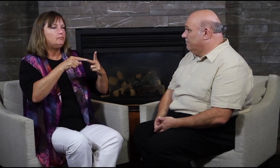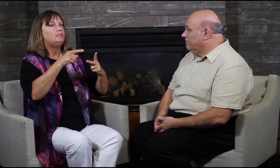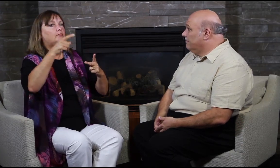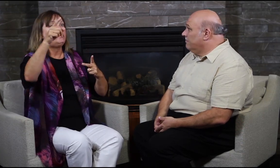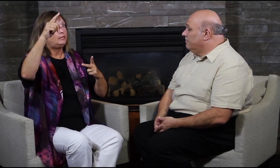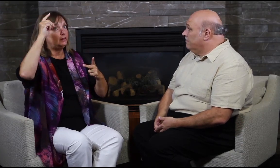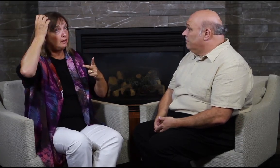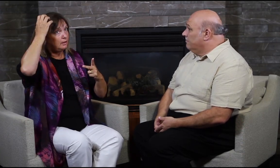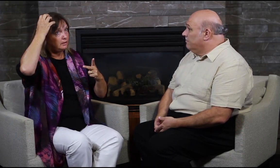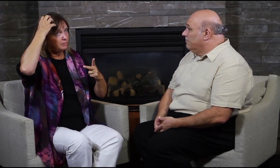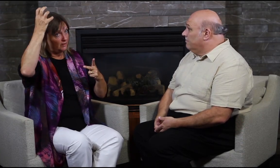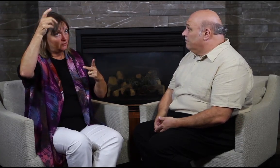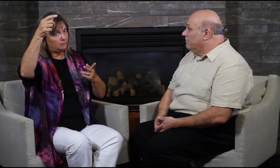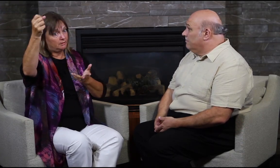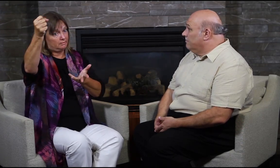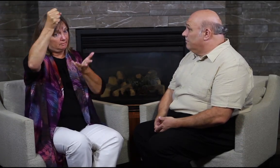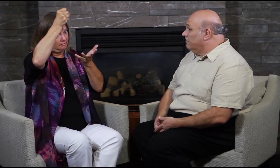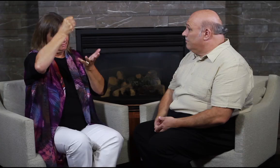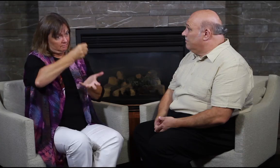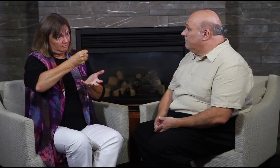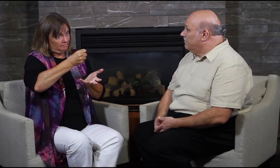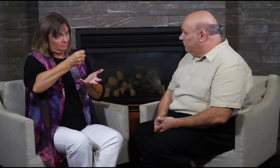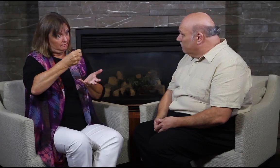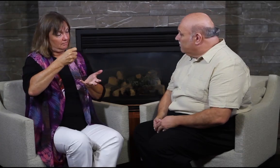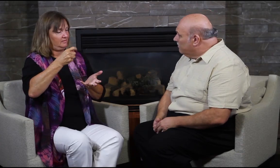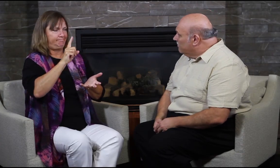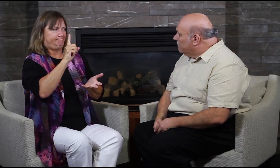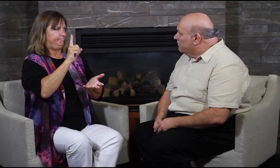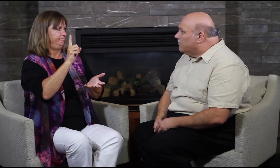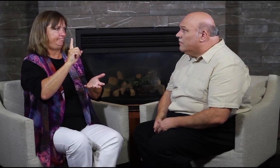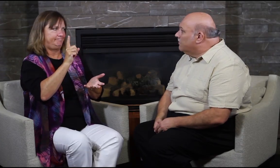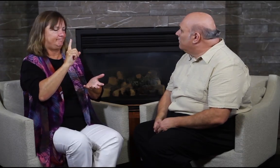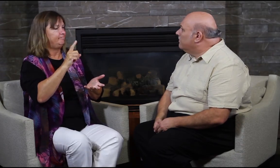is money. The government isn’t funding us. We